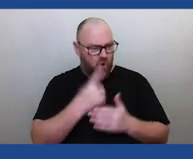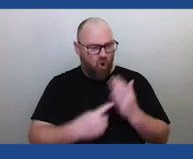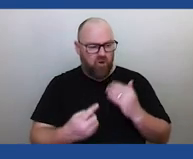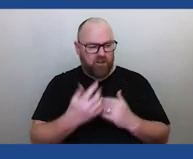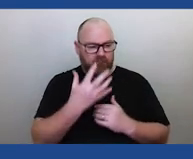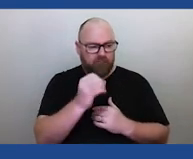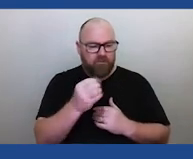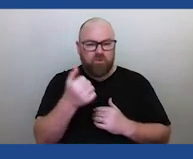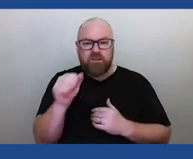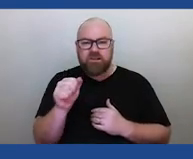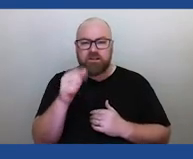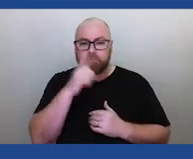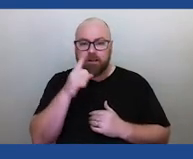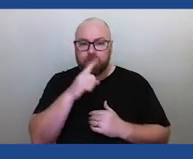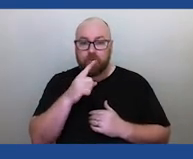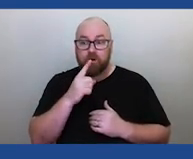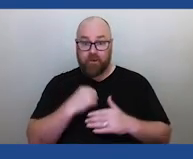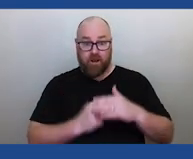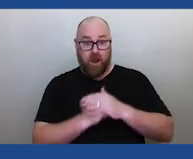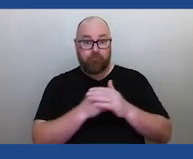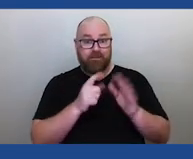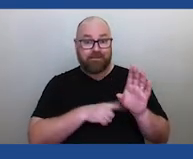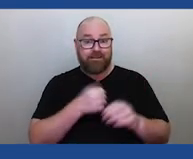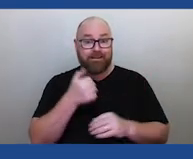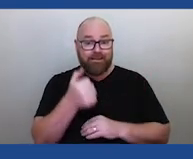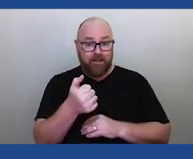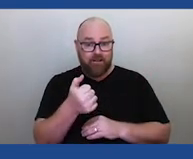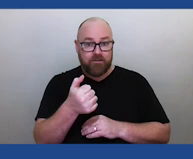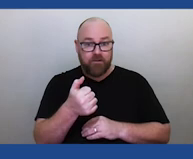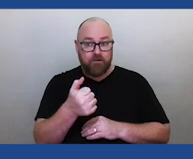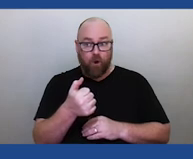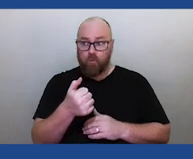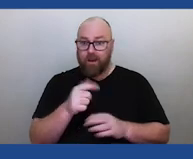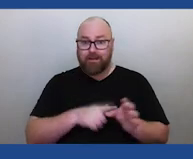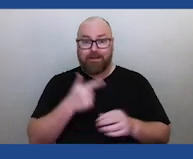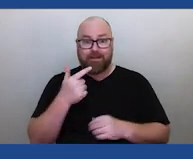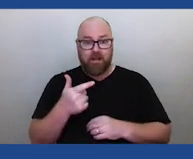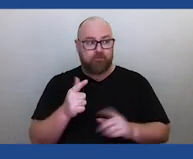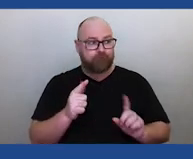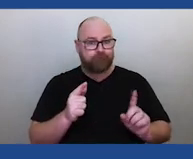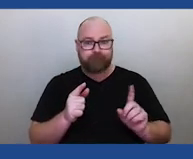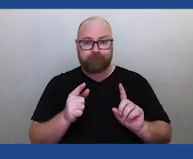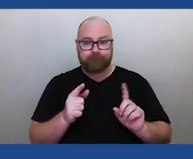and only goes to year six. So when they reach year seven, they have to either go to